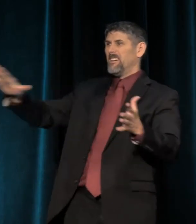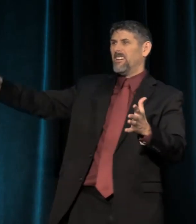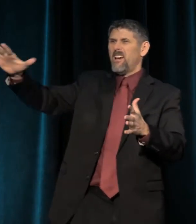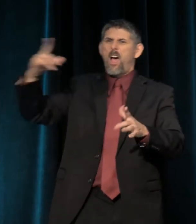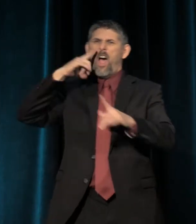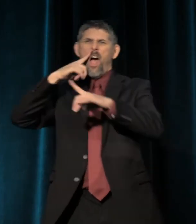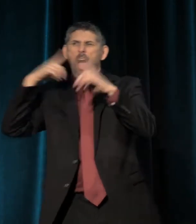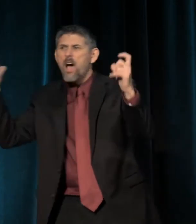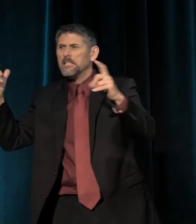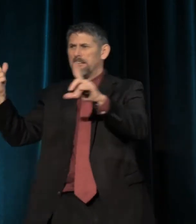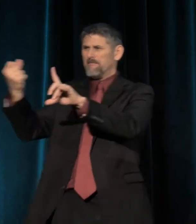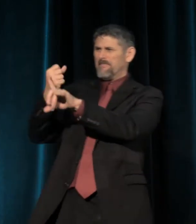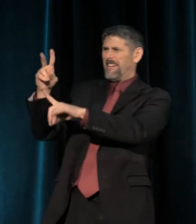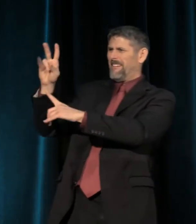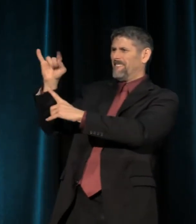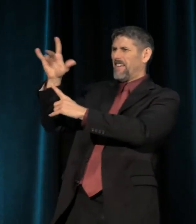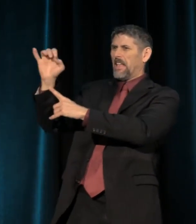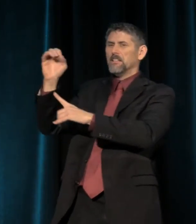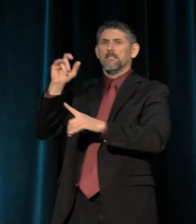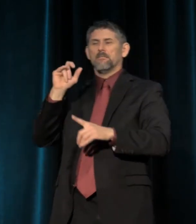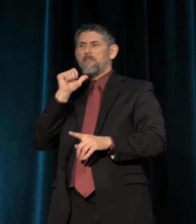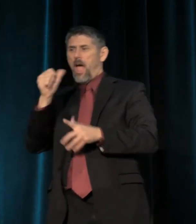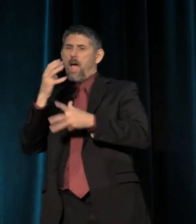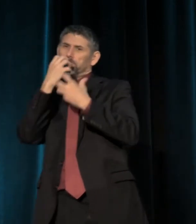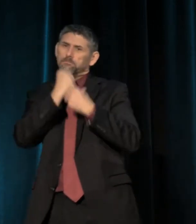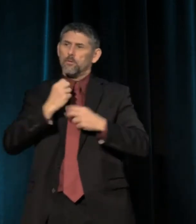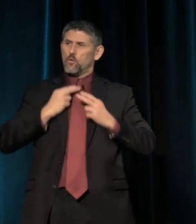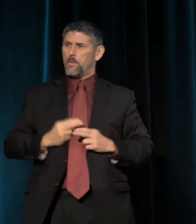the violence of inhumanity can and must be transformed.